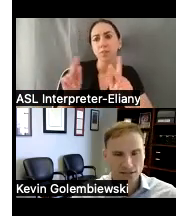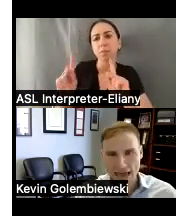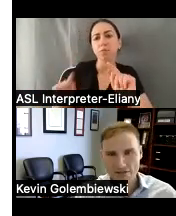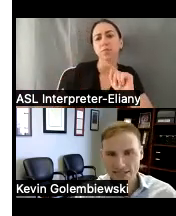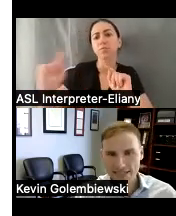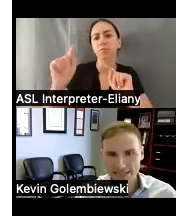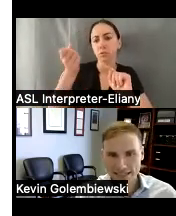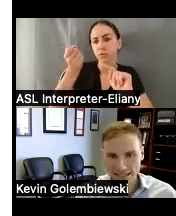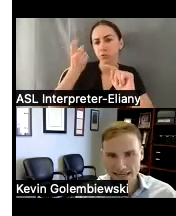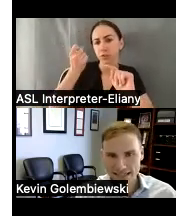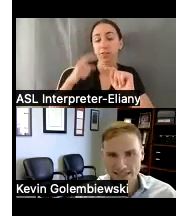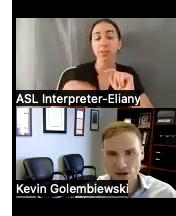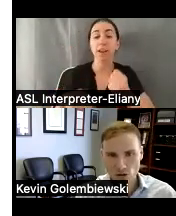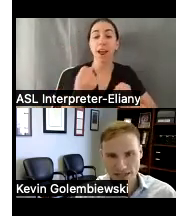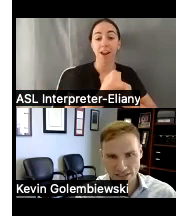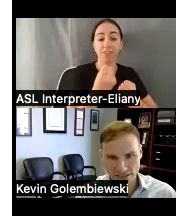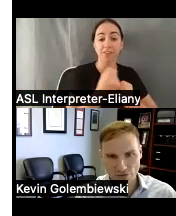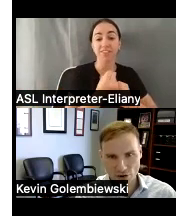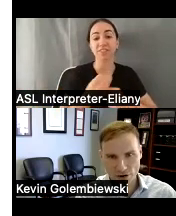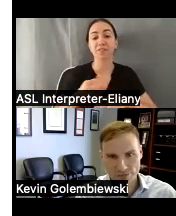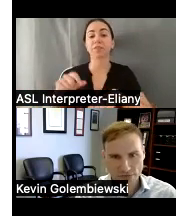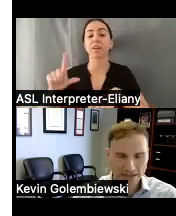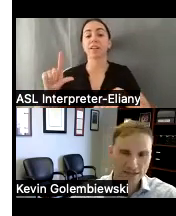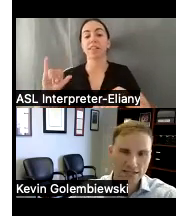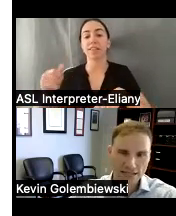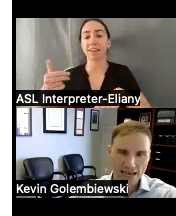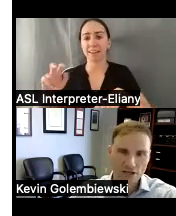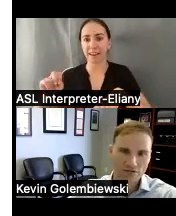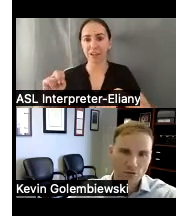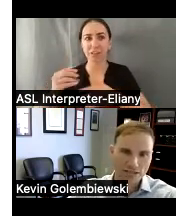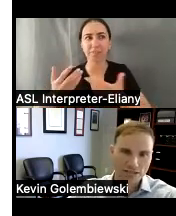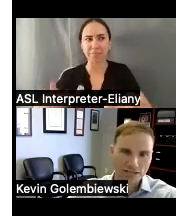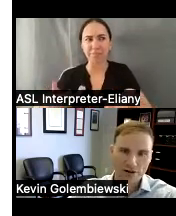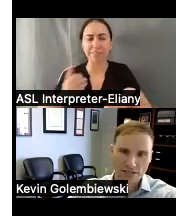advocacy and litigation can only get you so far at the end of the day you have to raise awareness